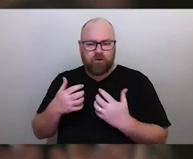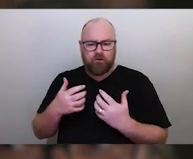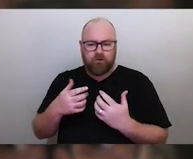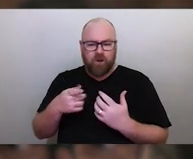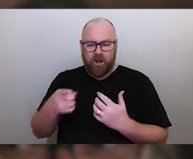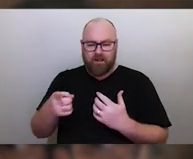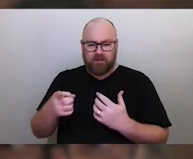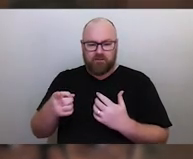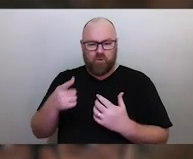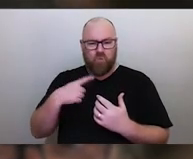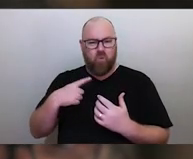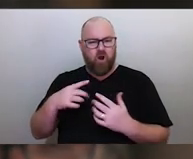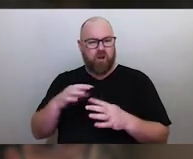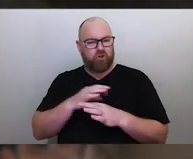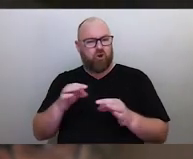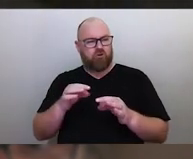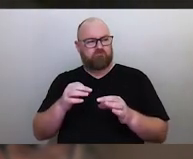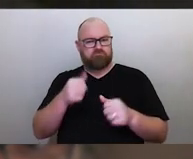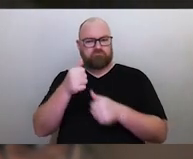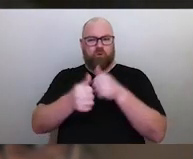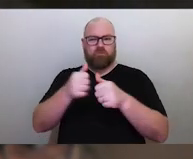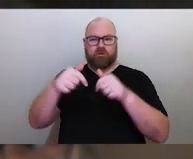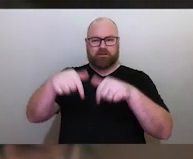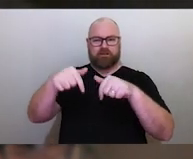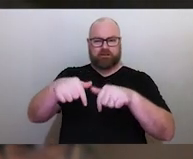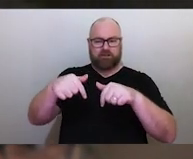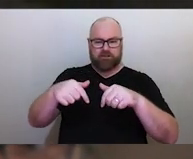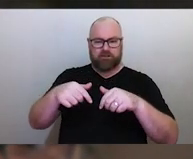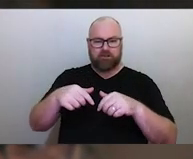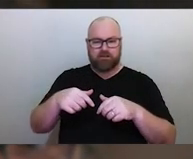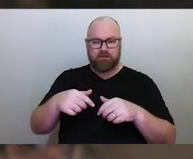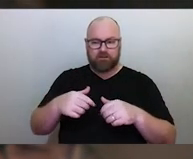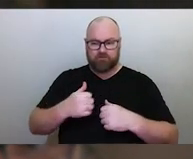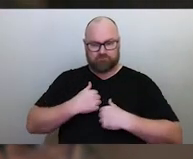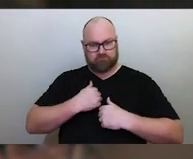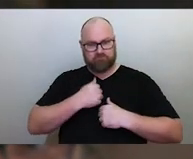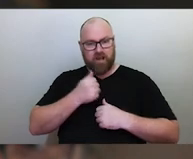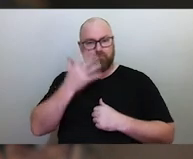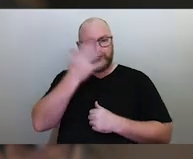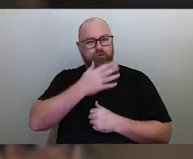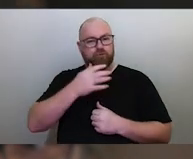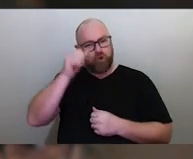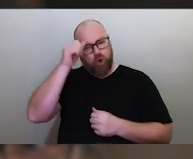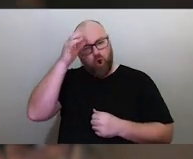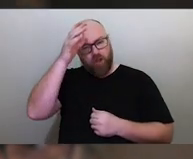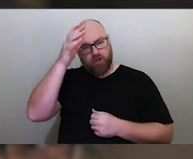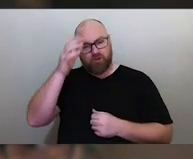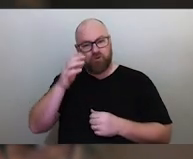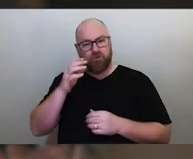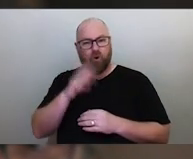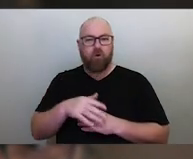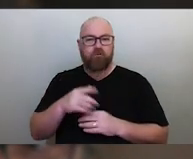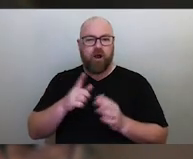big in this country about our knowledge base of especially about astronomy.